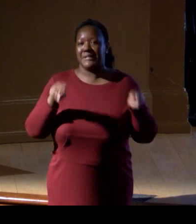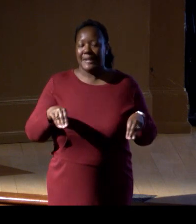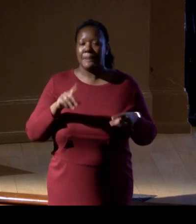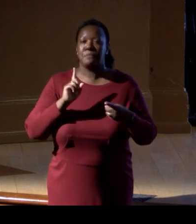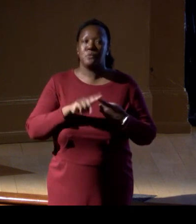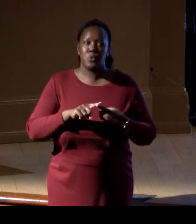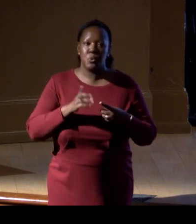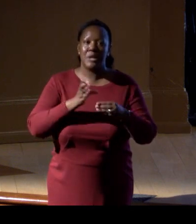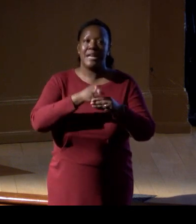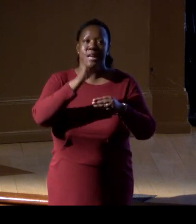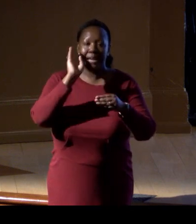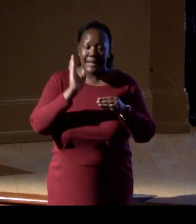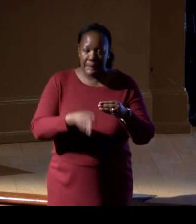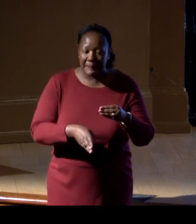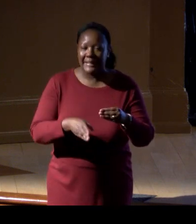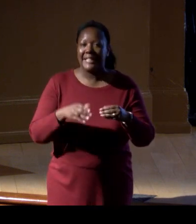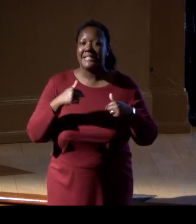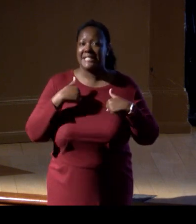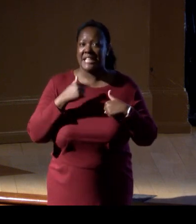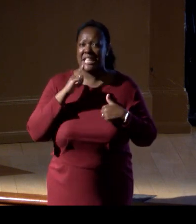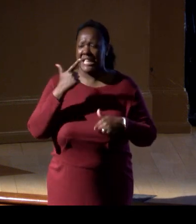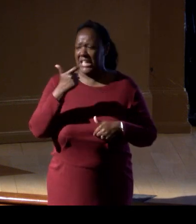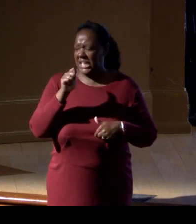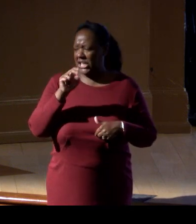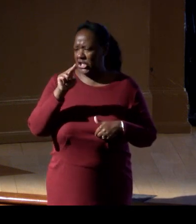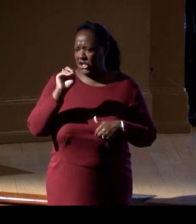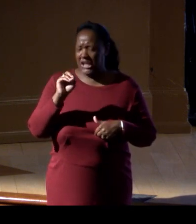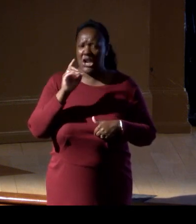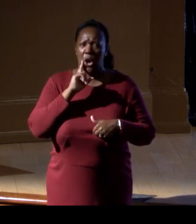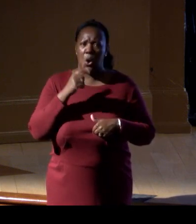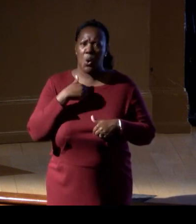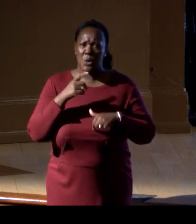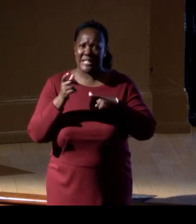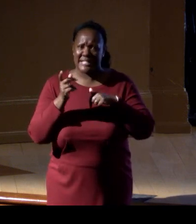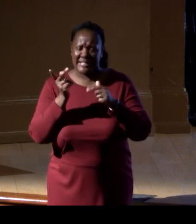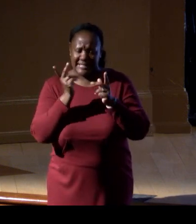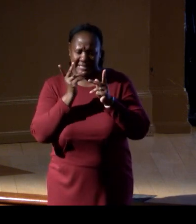genome skimming for all US fishes in the next two years.